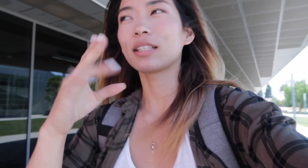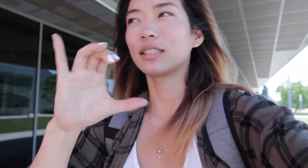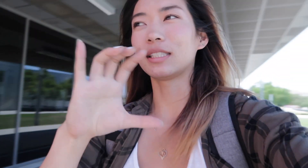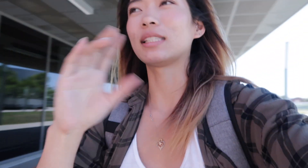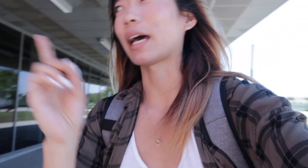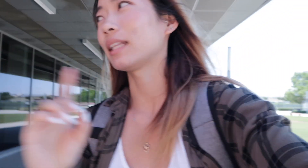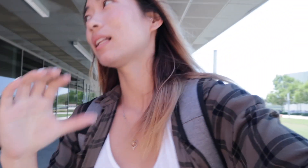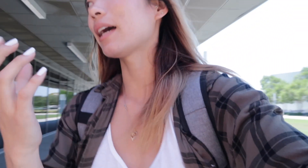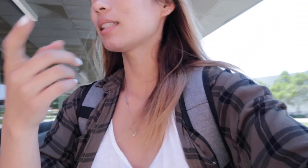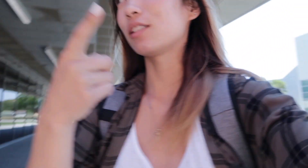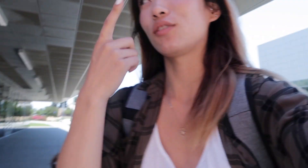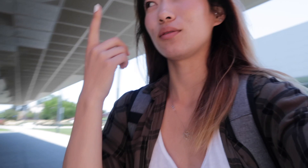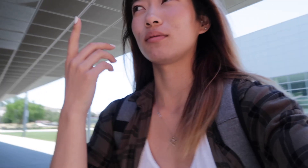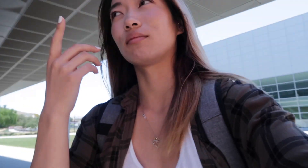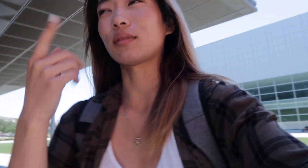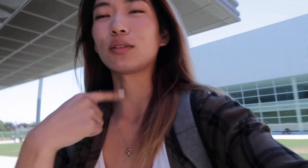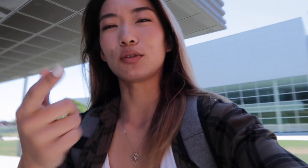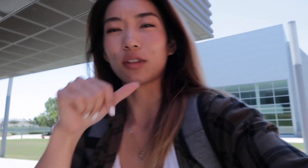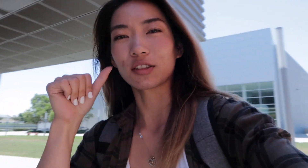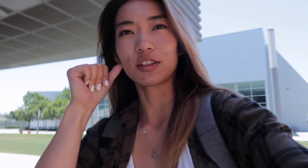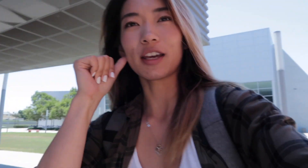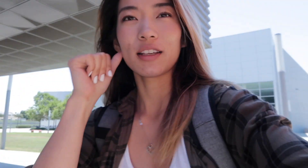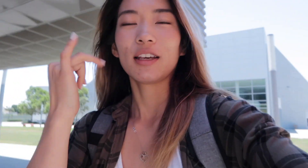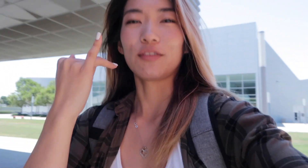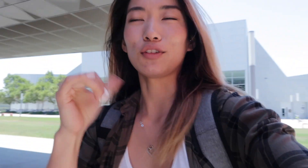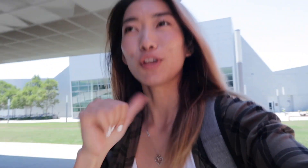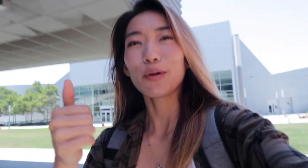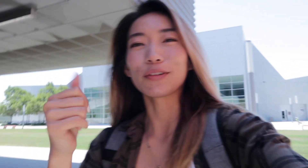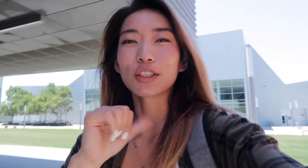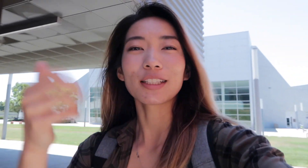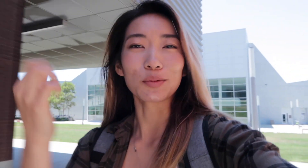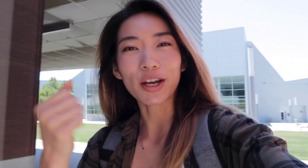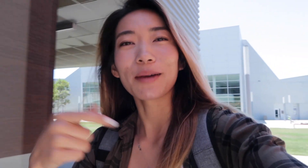design class as you I told you yesterday if you don't if you're not subscribed